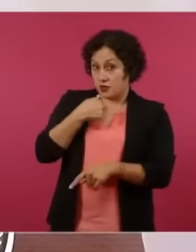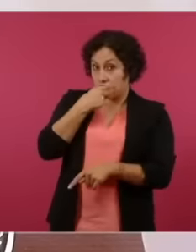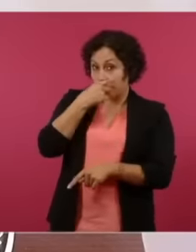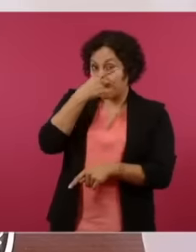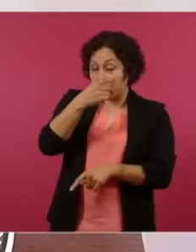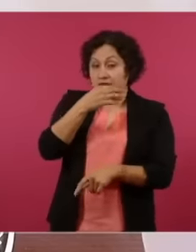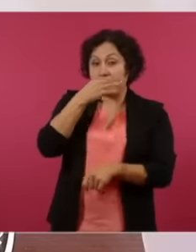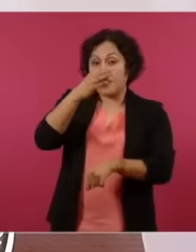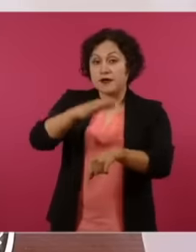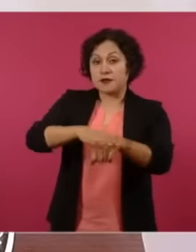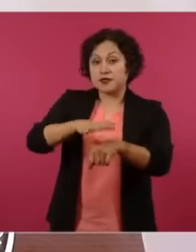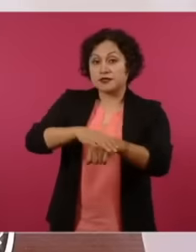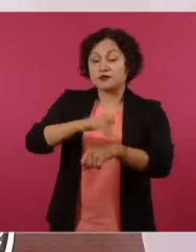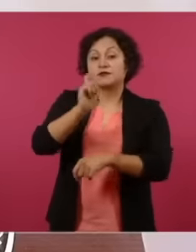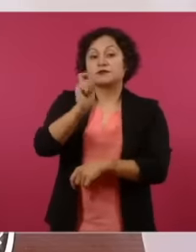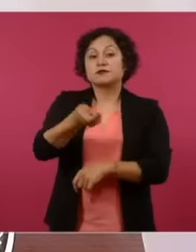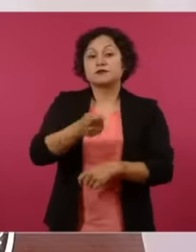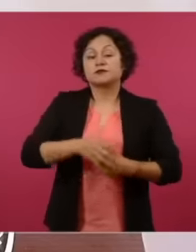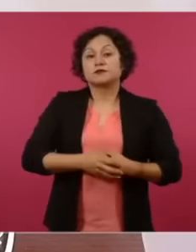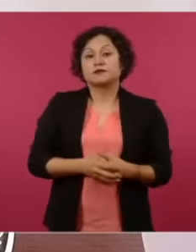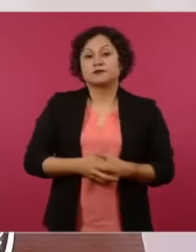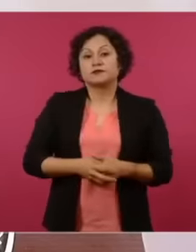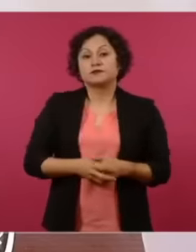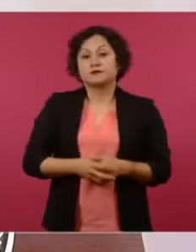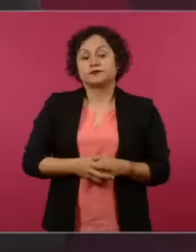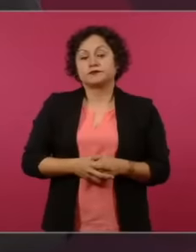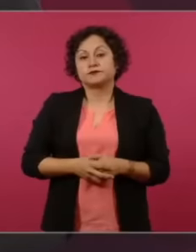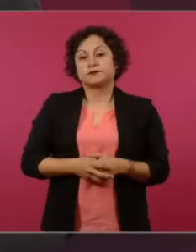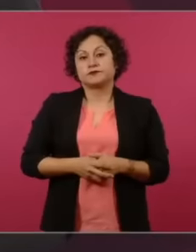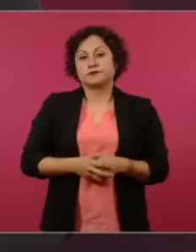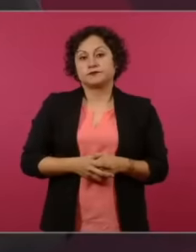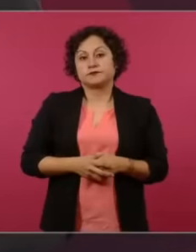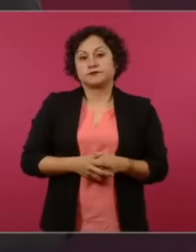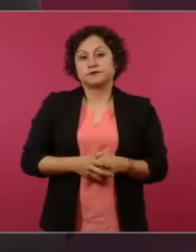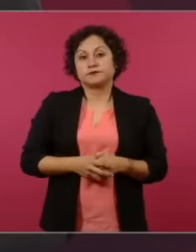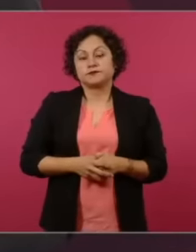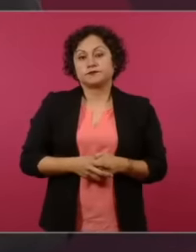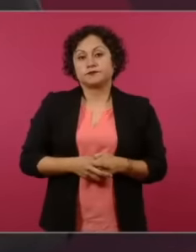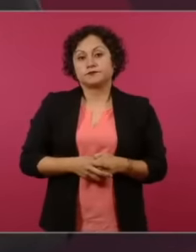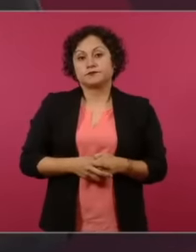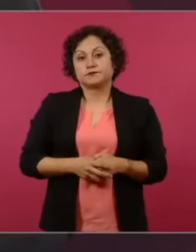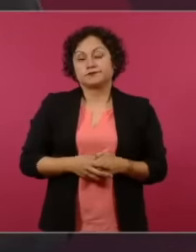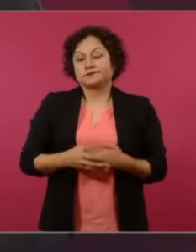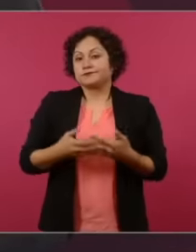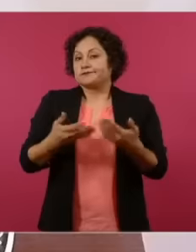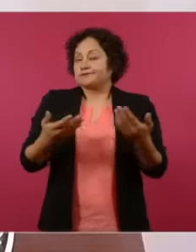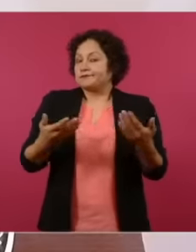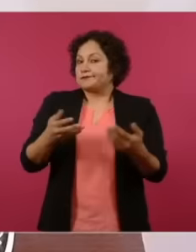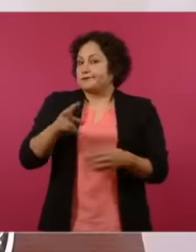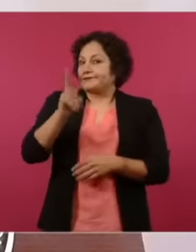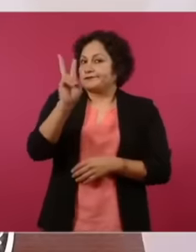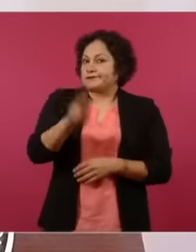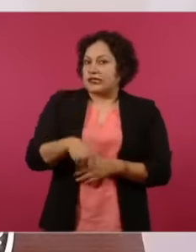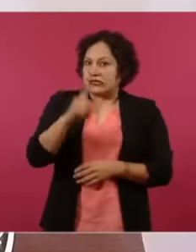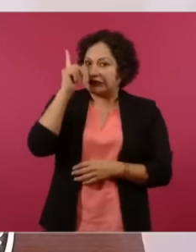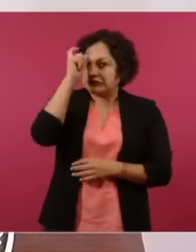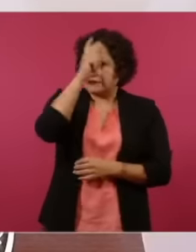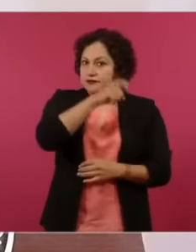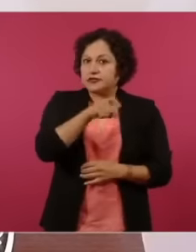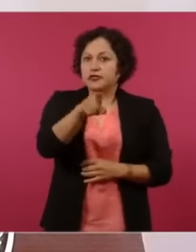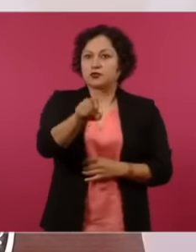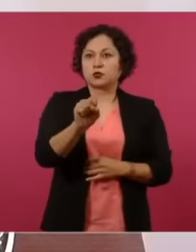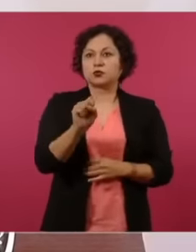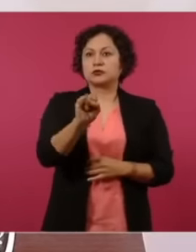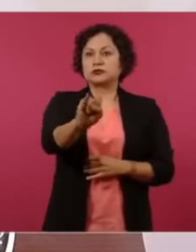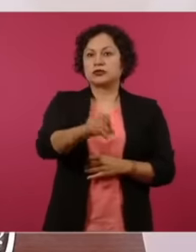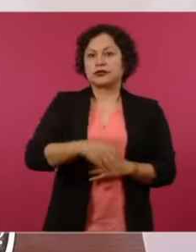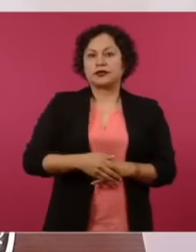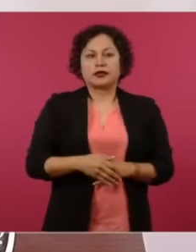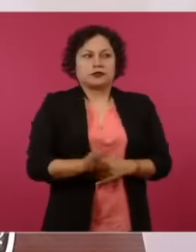this It is very difficult for you to accept it no president that